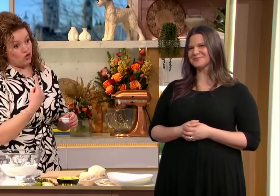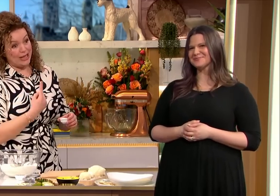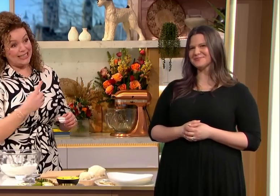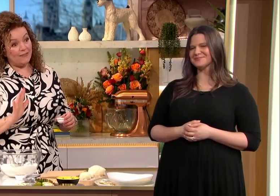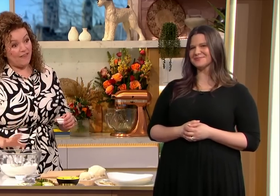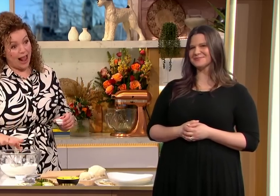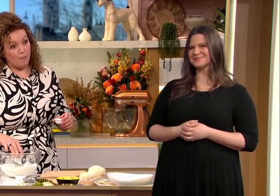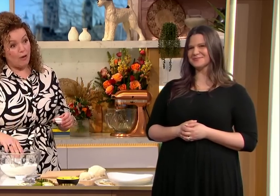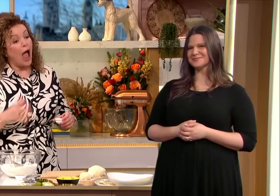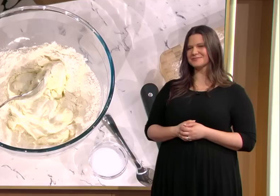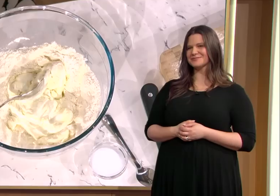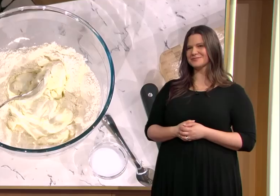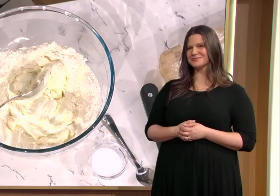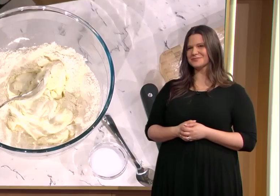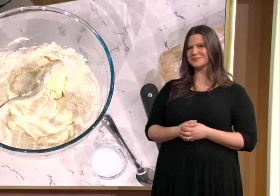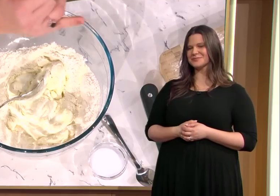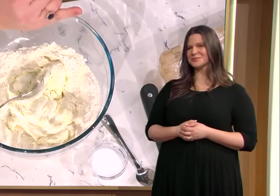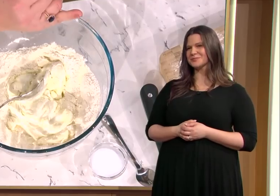so this is just four ingredients for the flatbread yeah